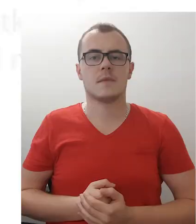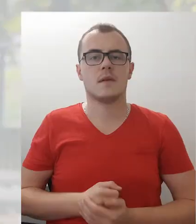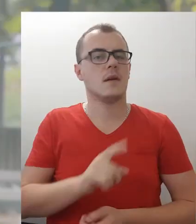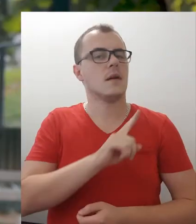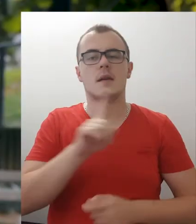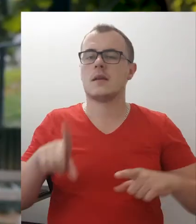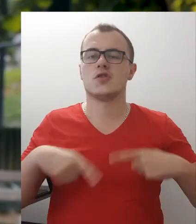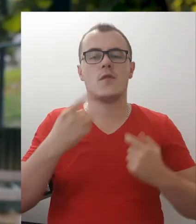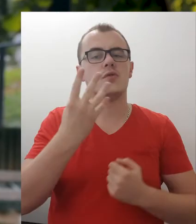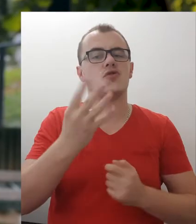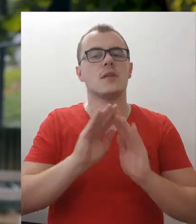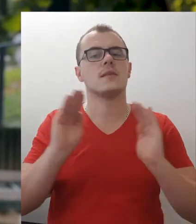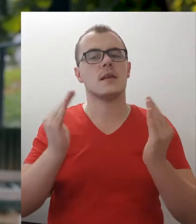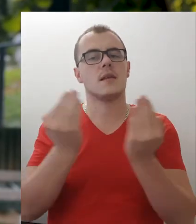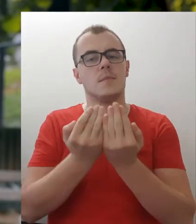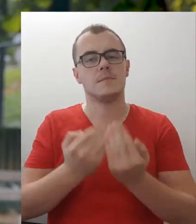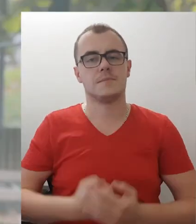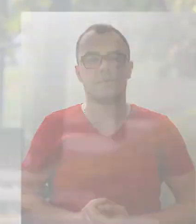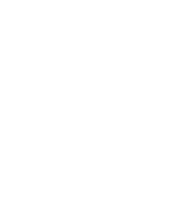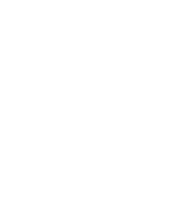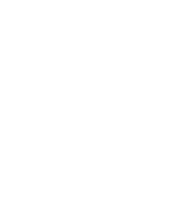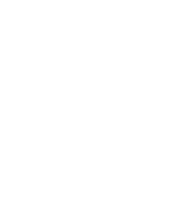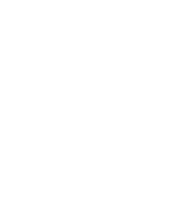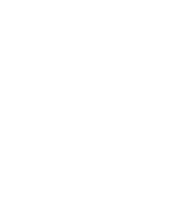No life within four walls!